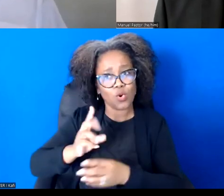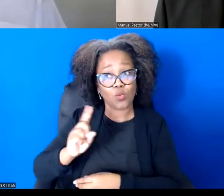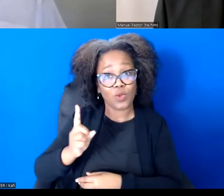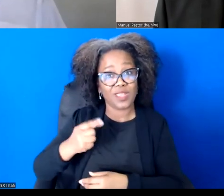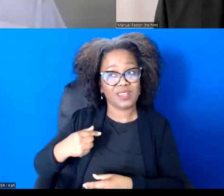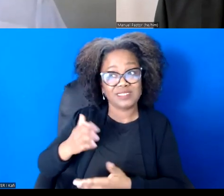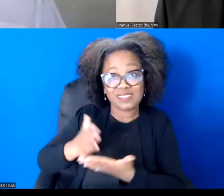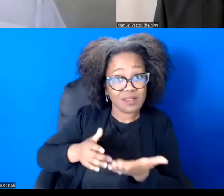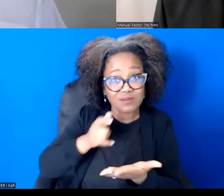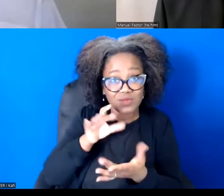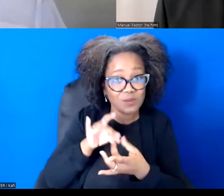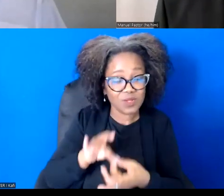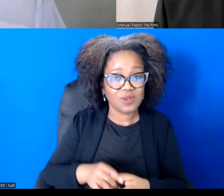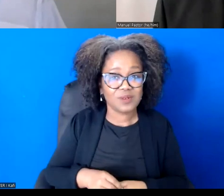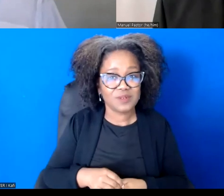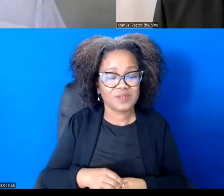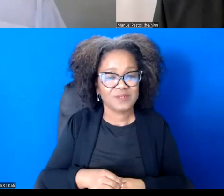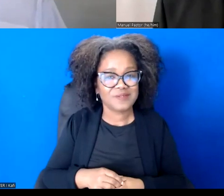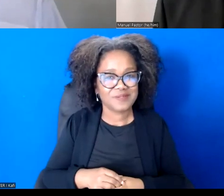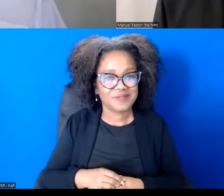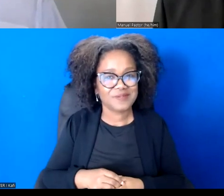We forget it in terms of more immediate strokes.